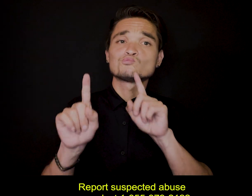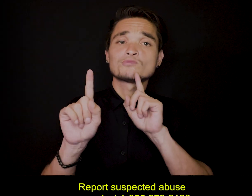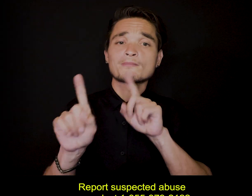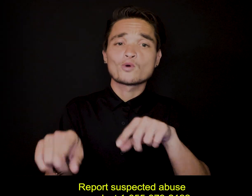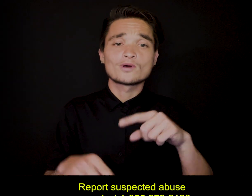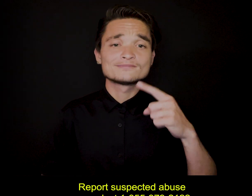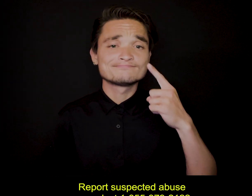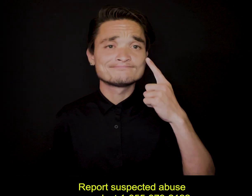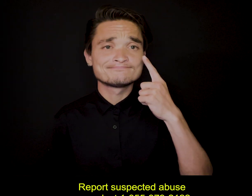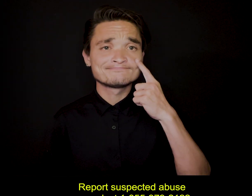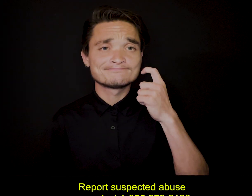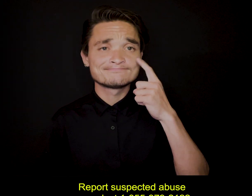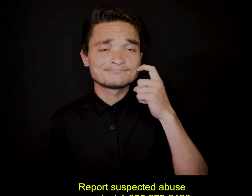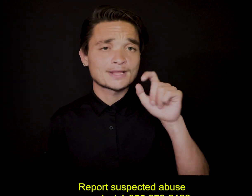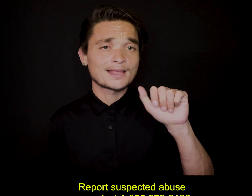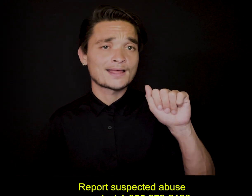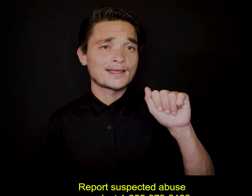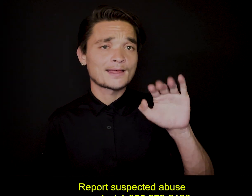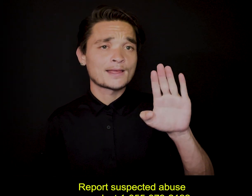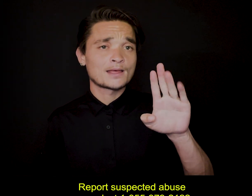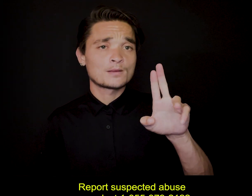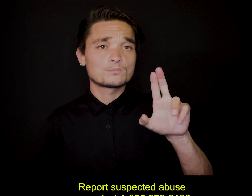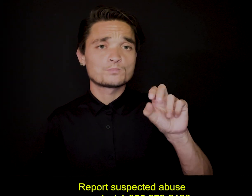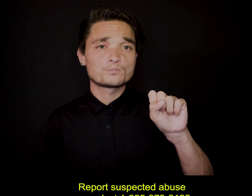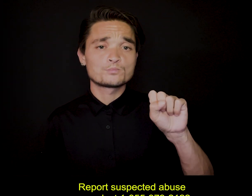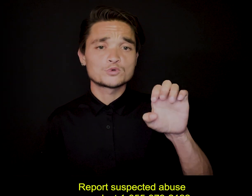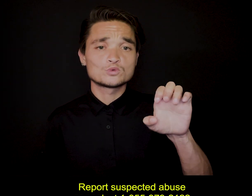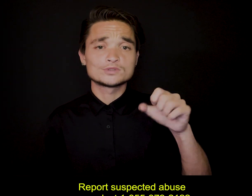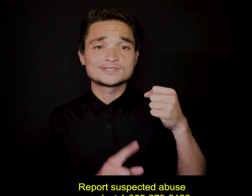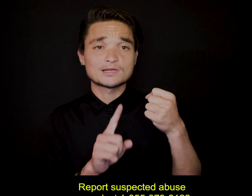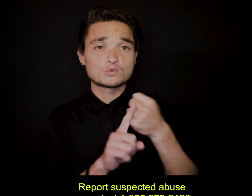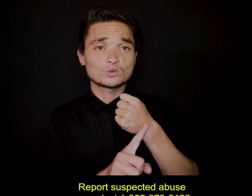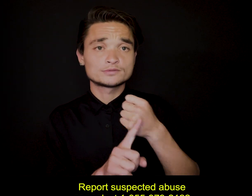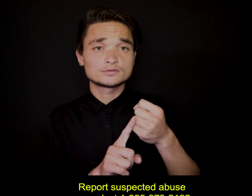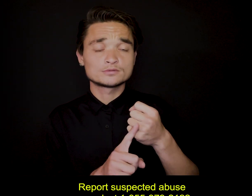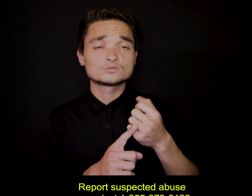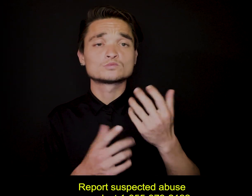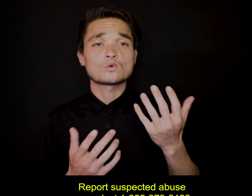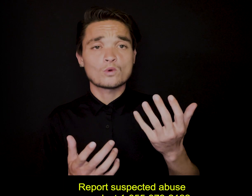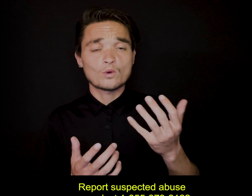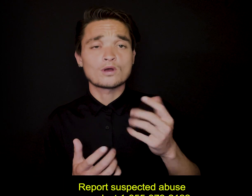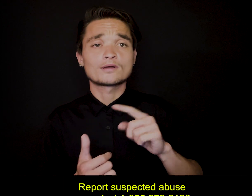Report suspected abuse or neglect 1-855-373-2122